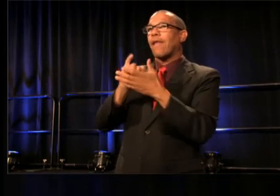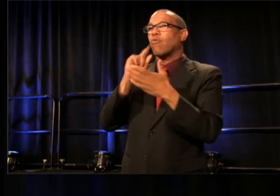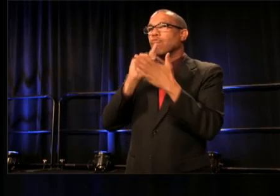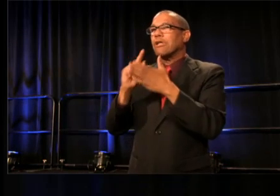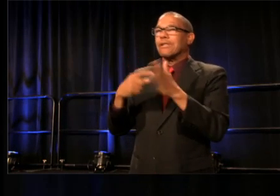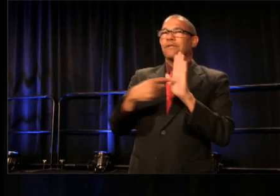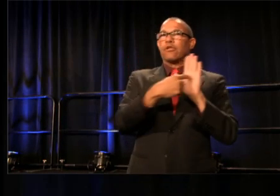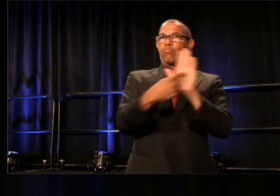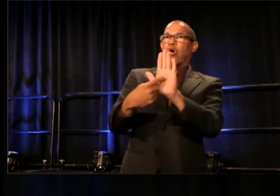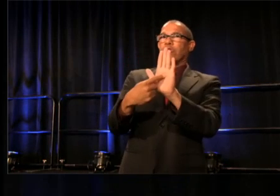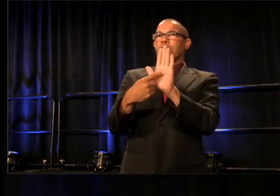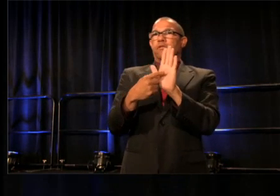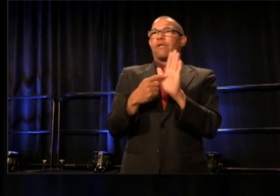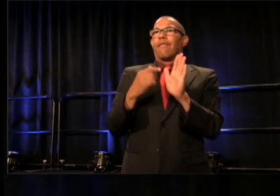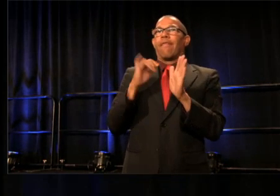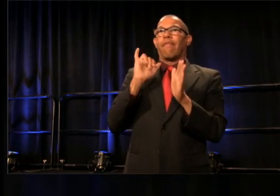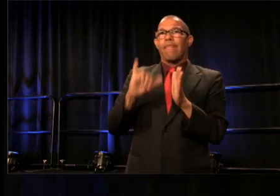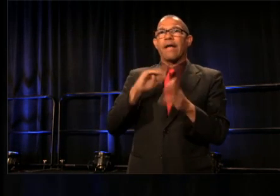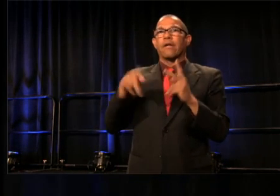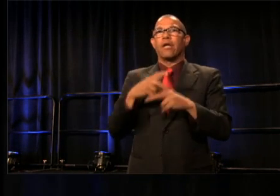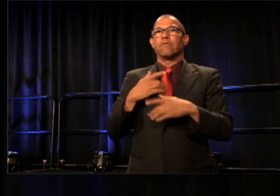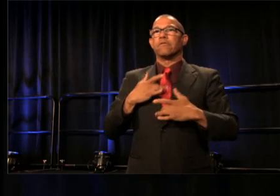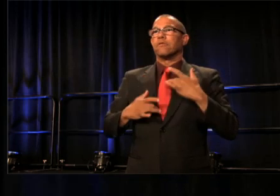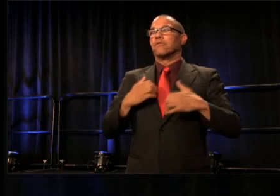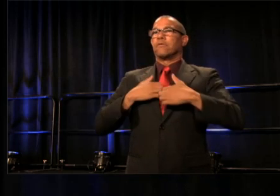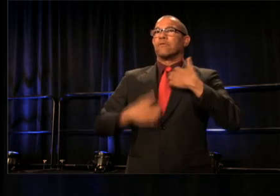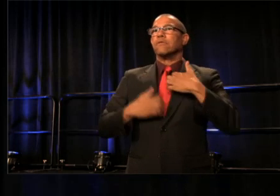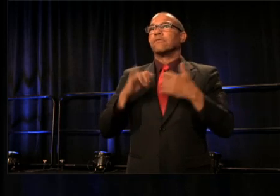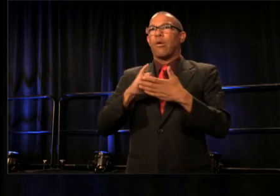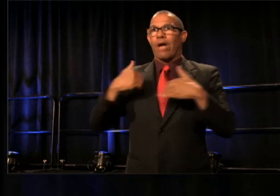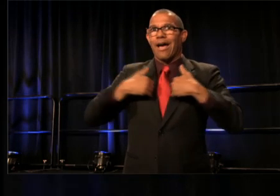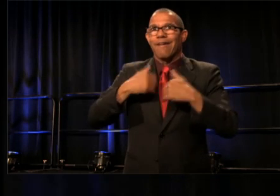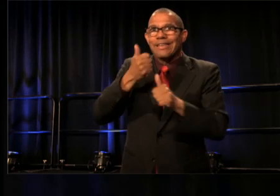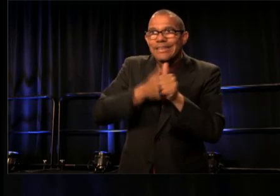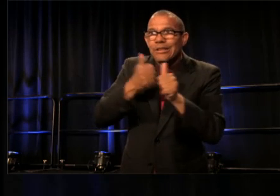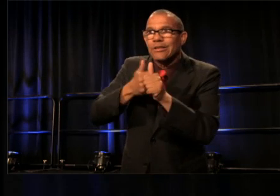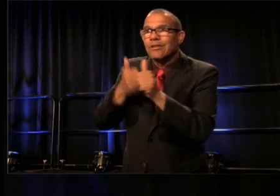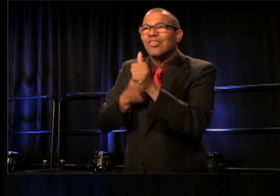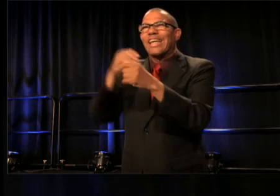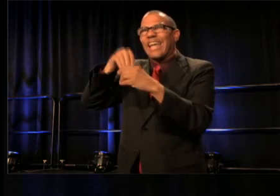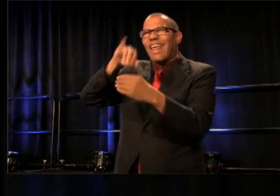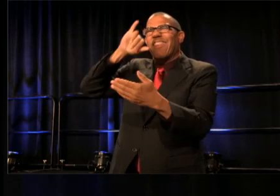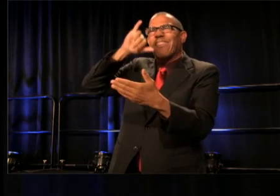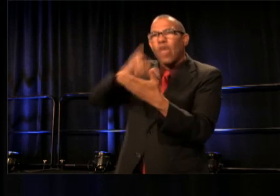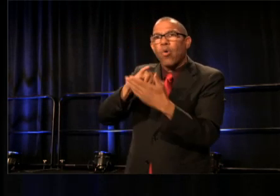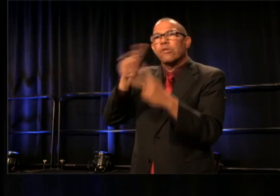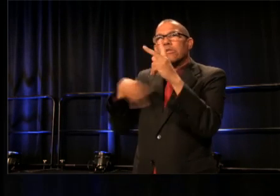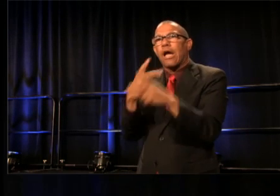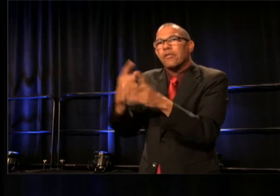For within that fisher, is where the story lies, all of our stories. Discovering that space,